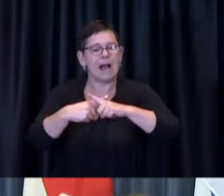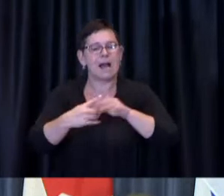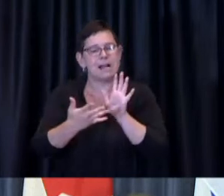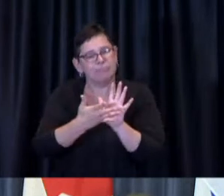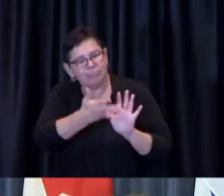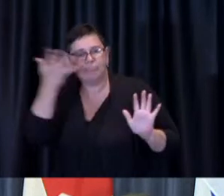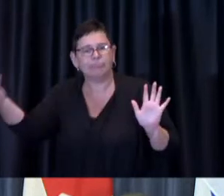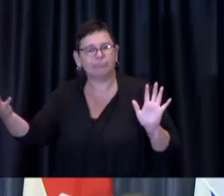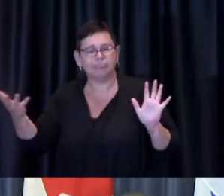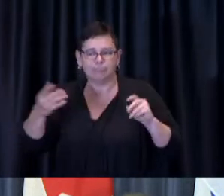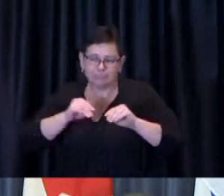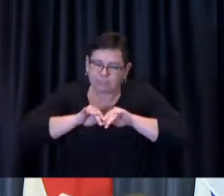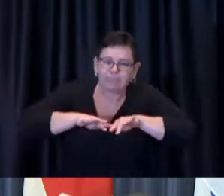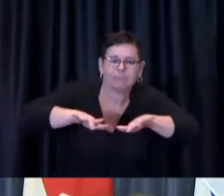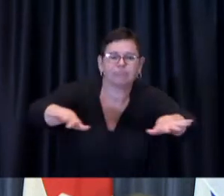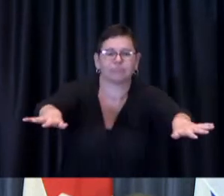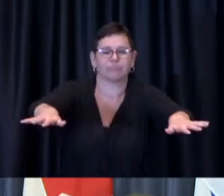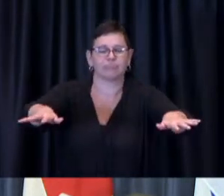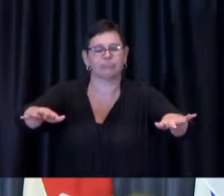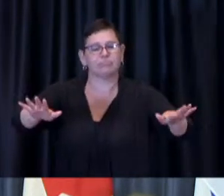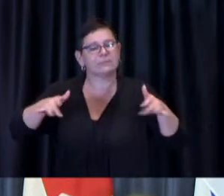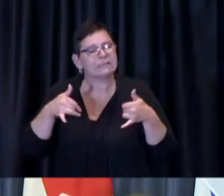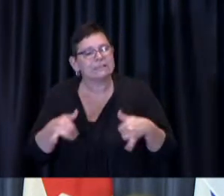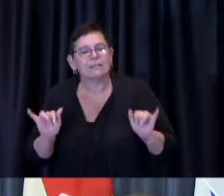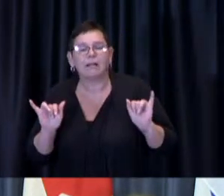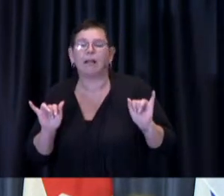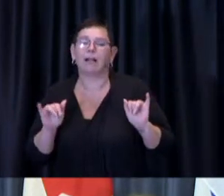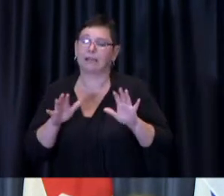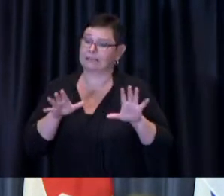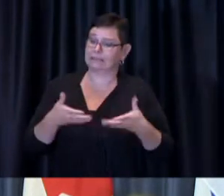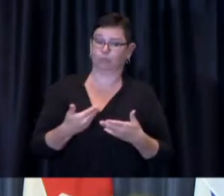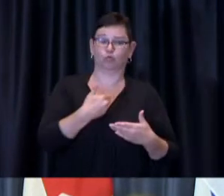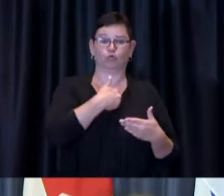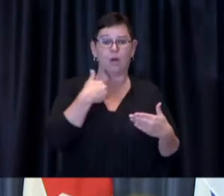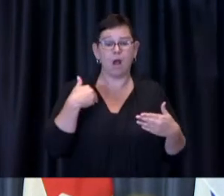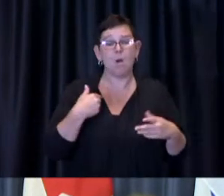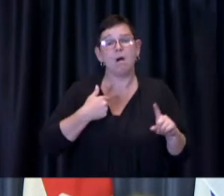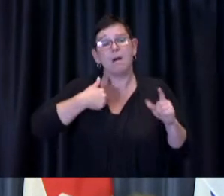in glove with all of the team Toronto partners that includes hospitals and Ontario Health Teams